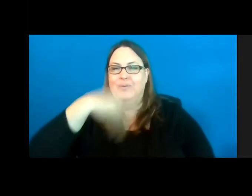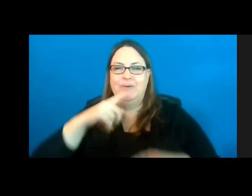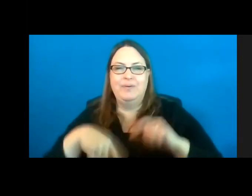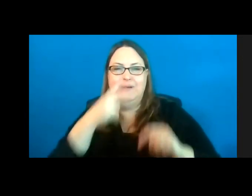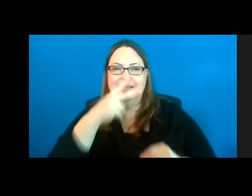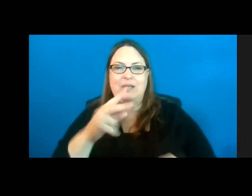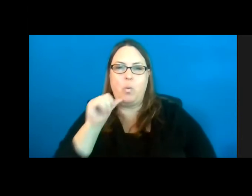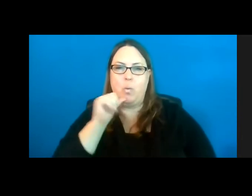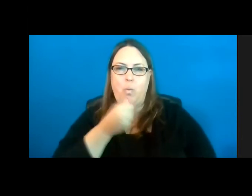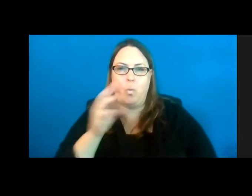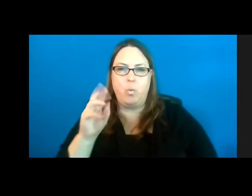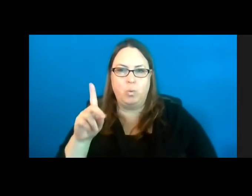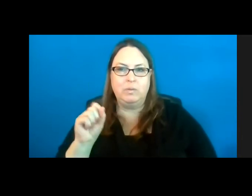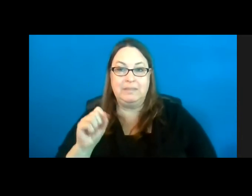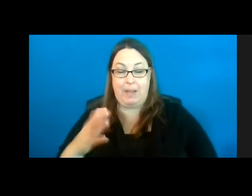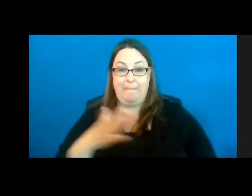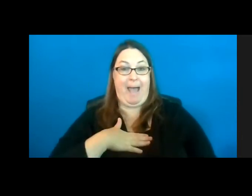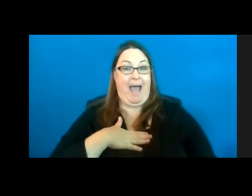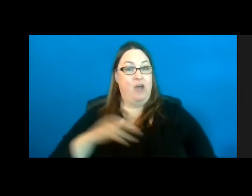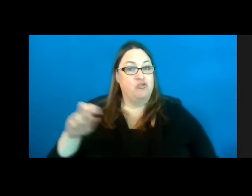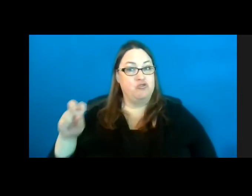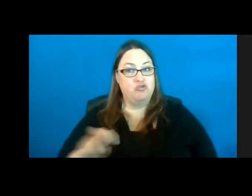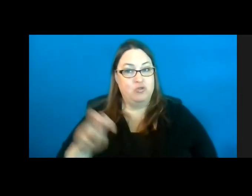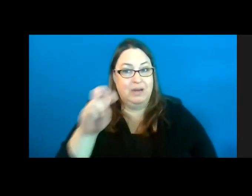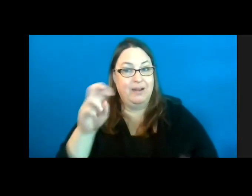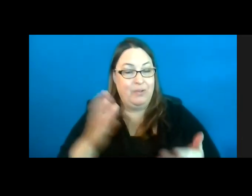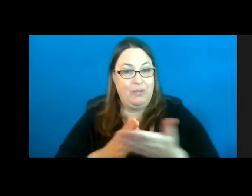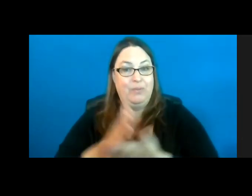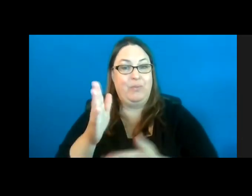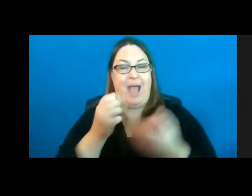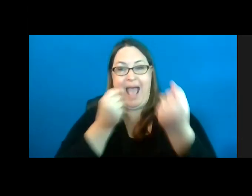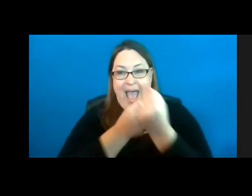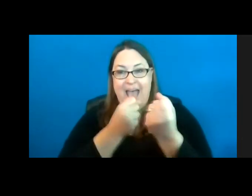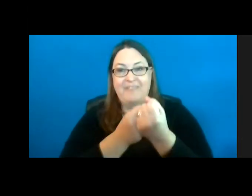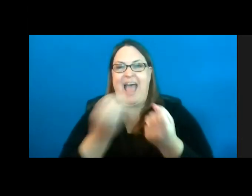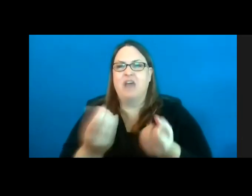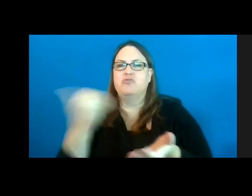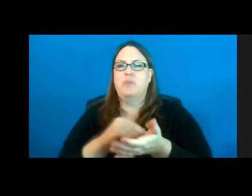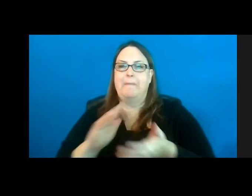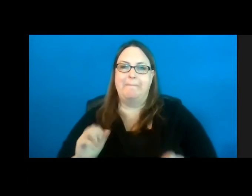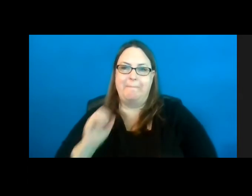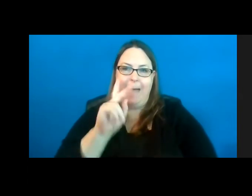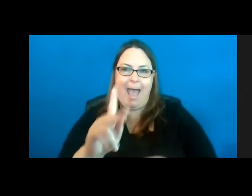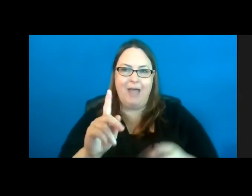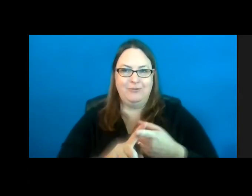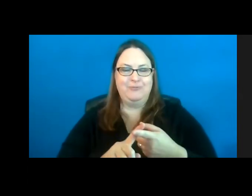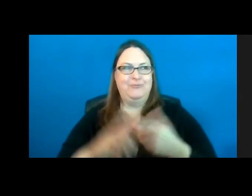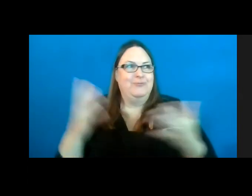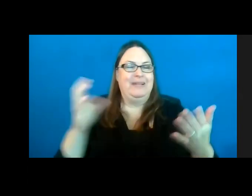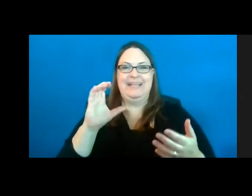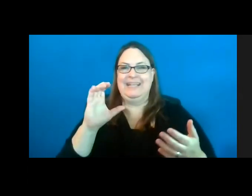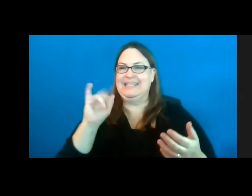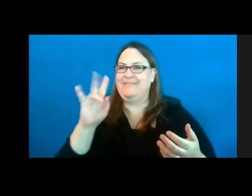On my journeys through advocating and reintegrating back into the civilian world, I noticed a